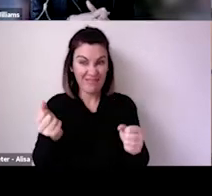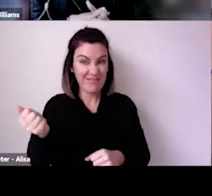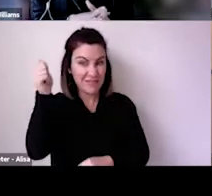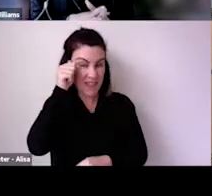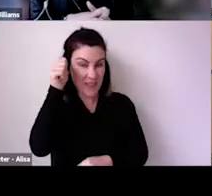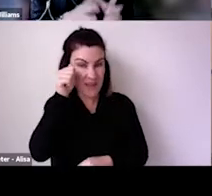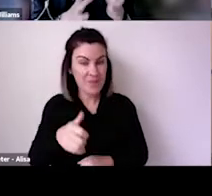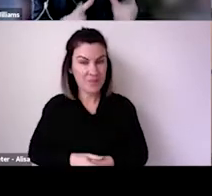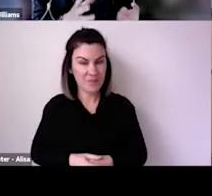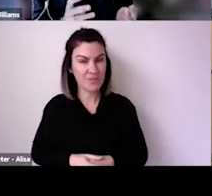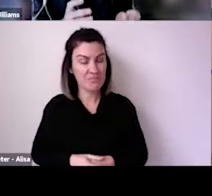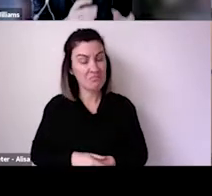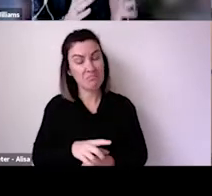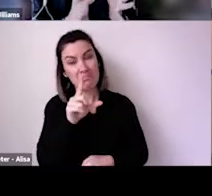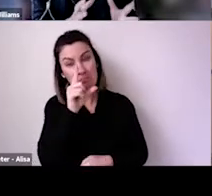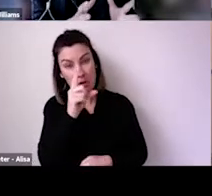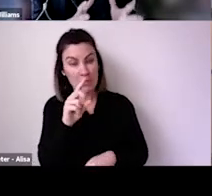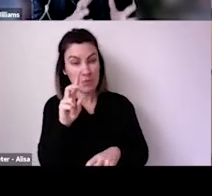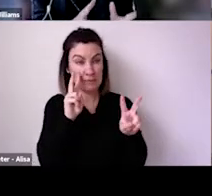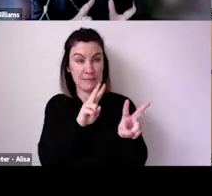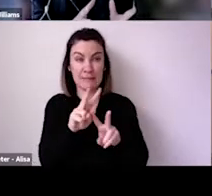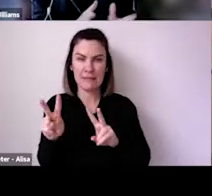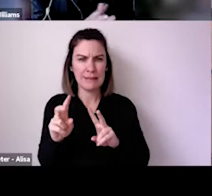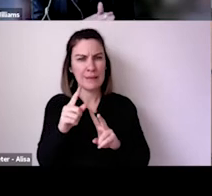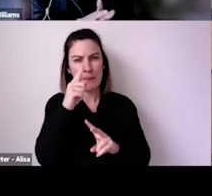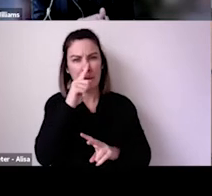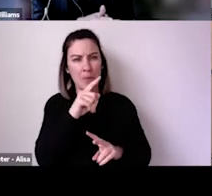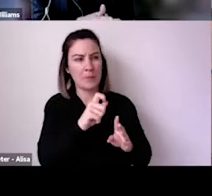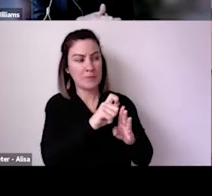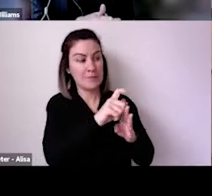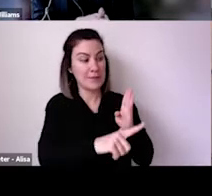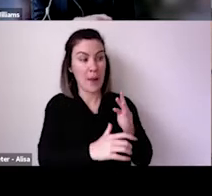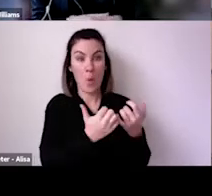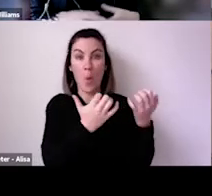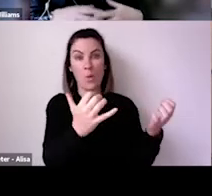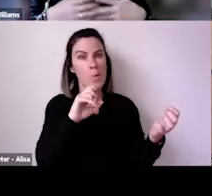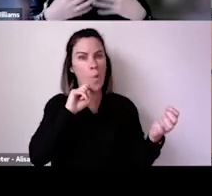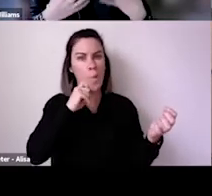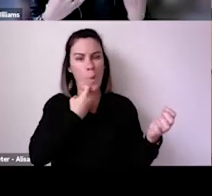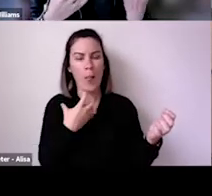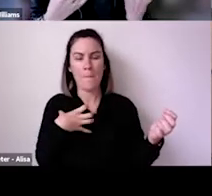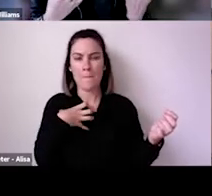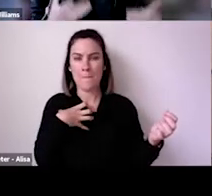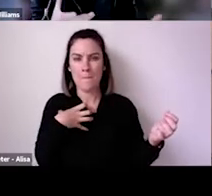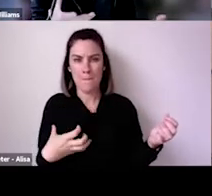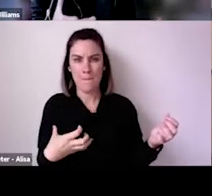about confidence in the US among audiences that are vaccinated and kind of what sort